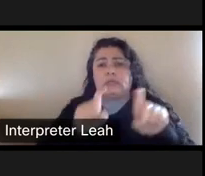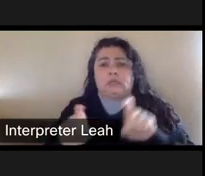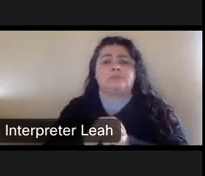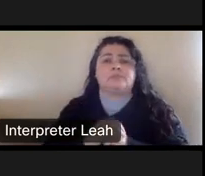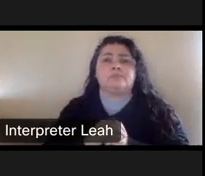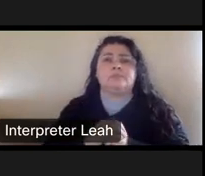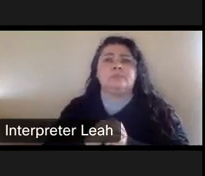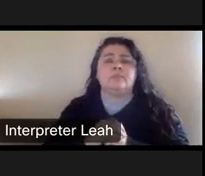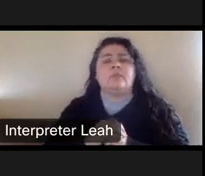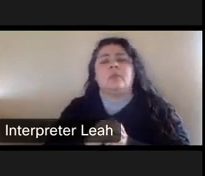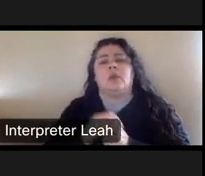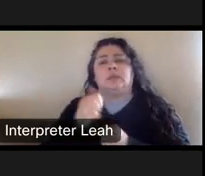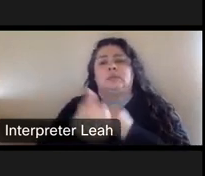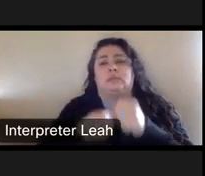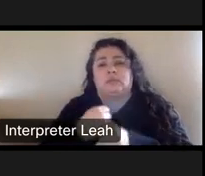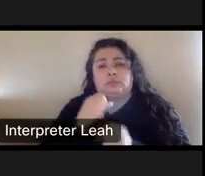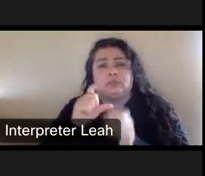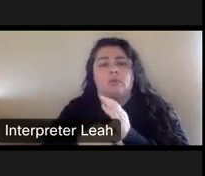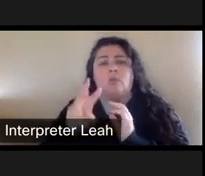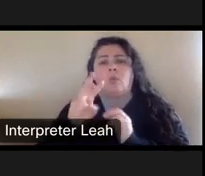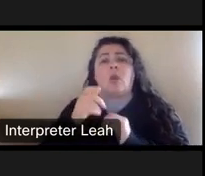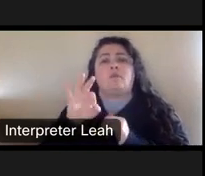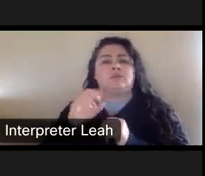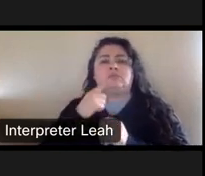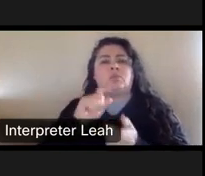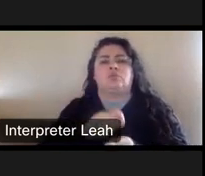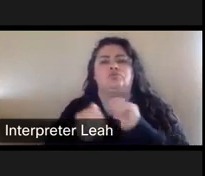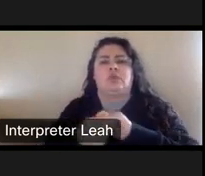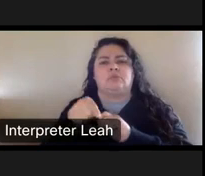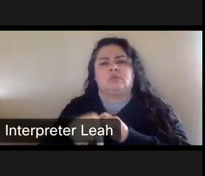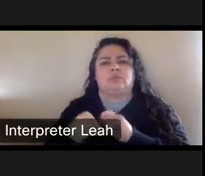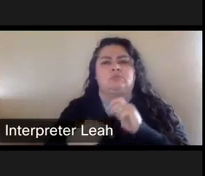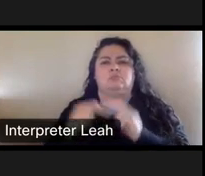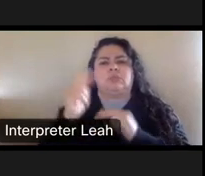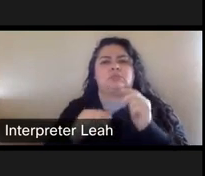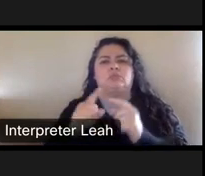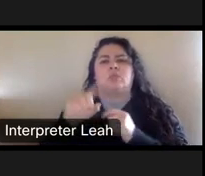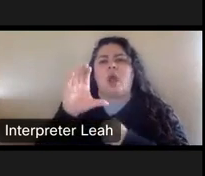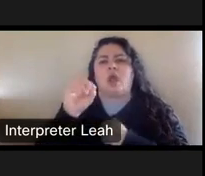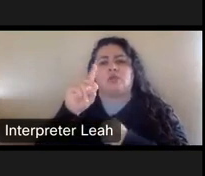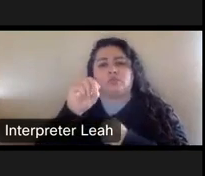And then a decade later, we'll have decided he wanted to convert the site into condos next slide.